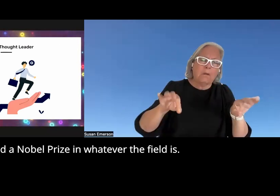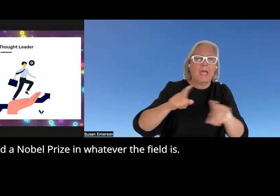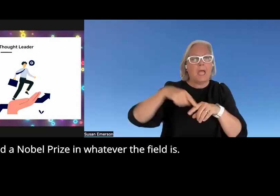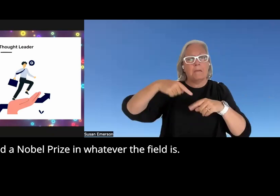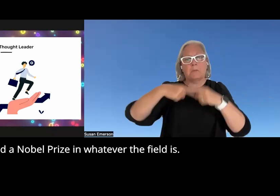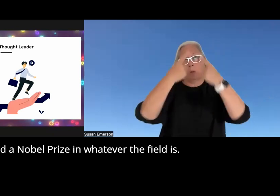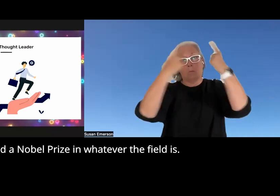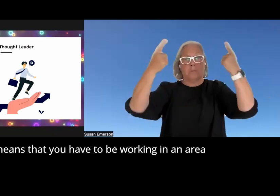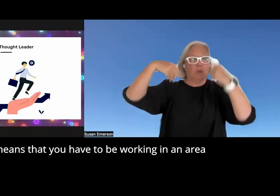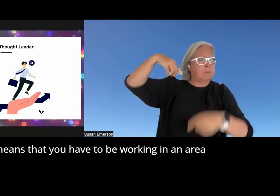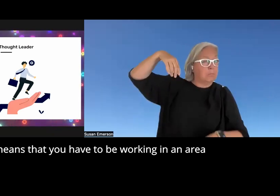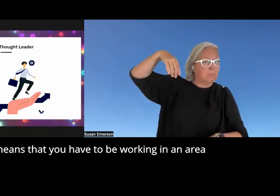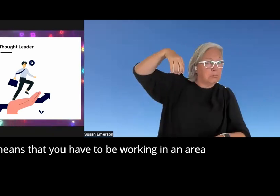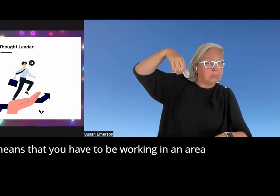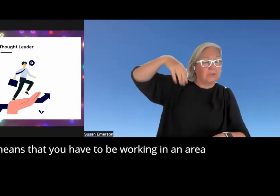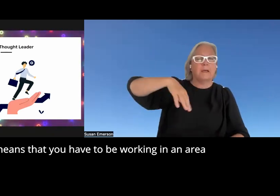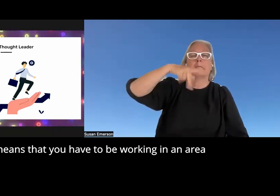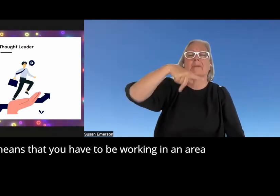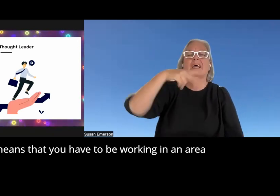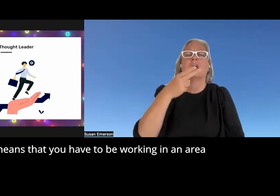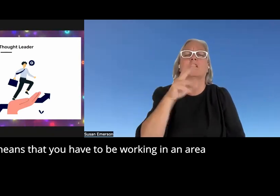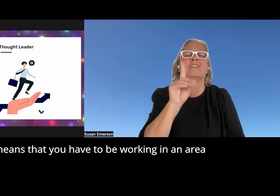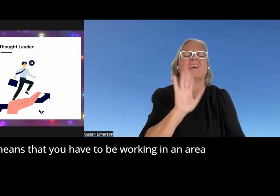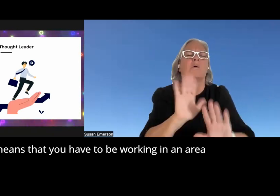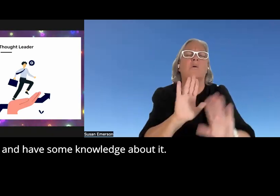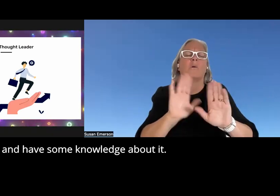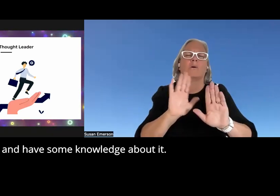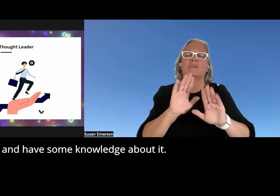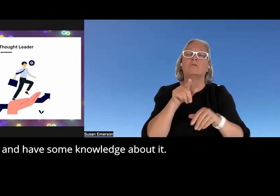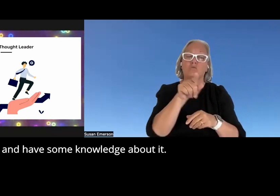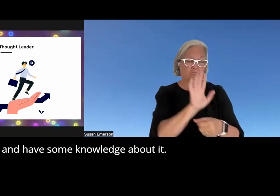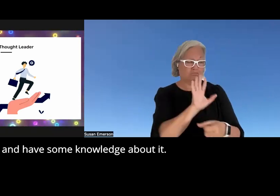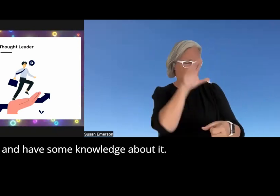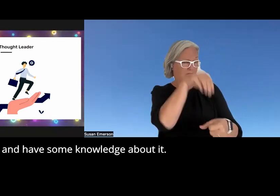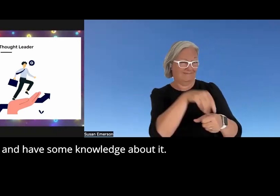the field is it only means that you have to be working in an area and have some knowledge about